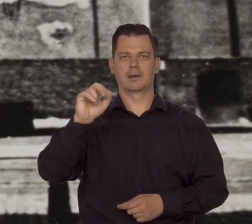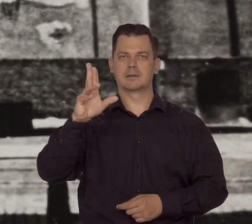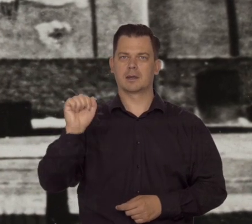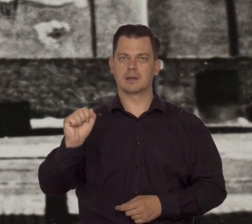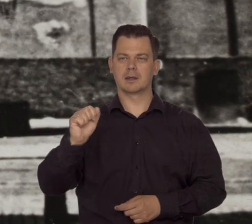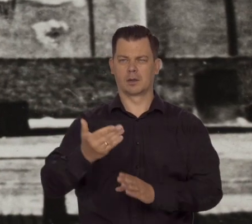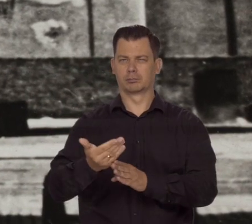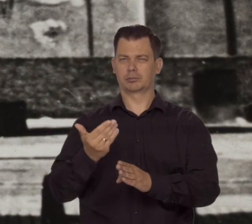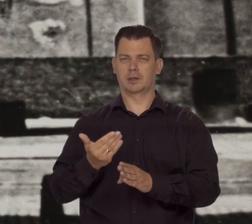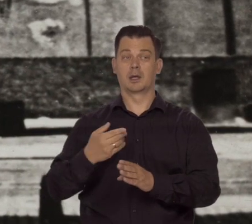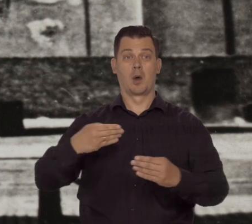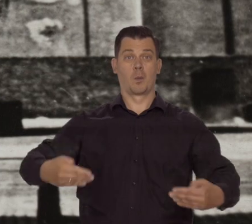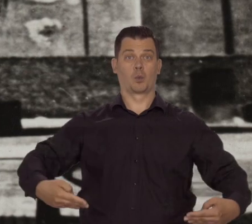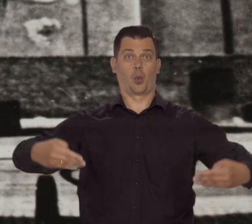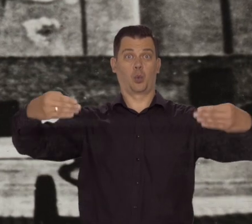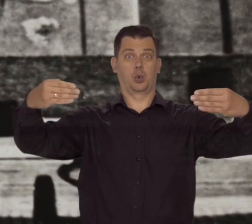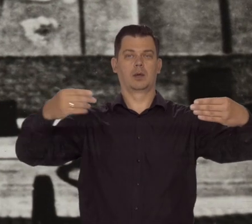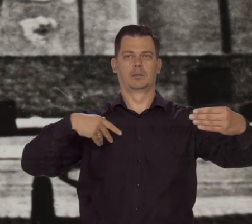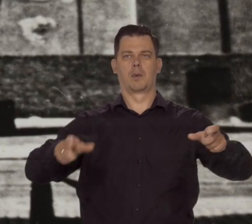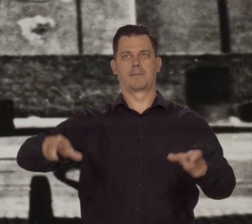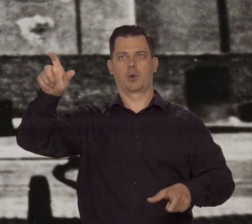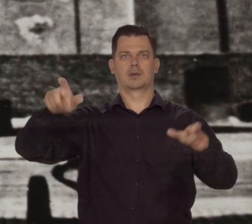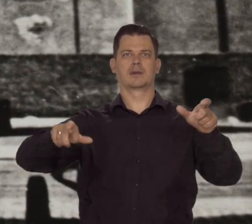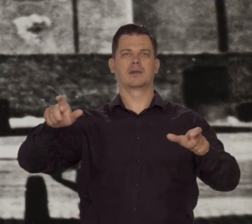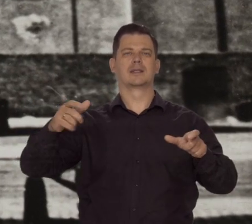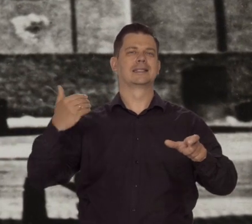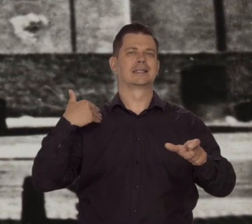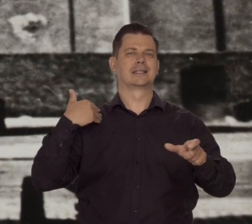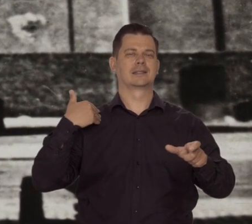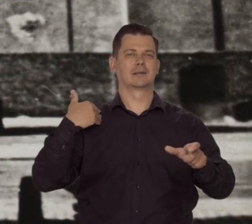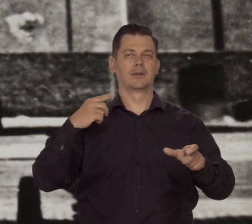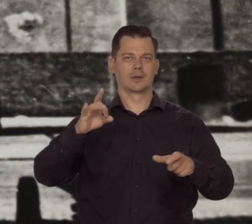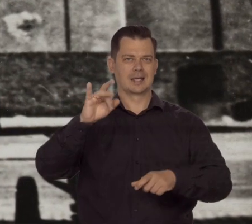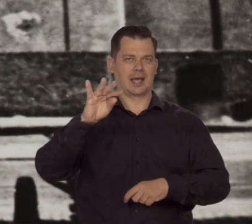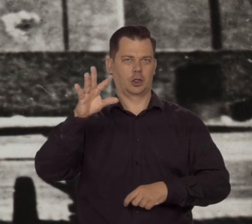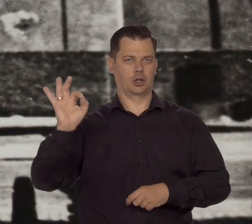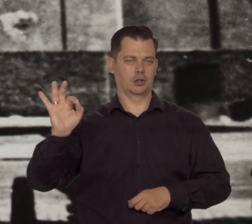We see a wall and behind it, tall buildings and the backside of the buildings in the ghetto.